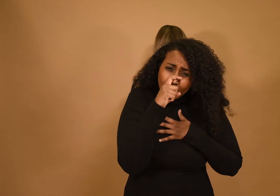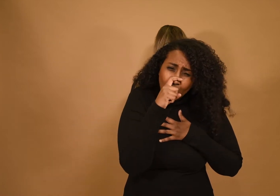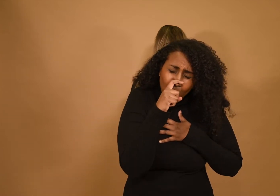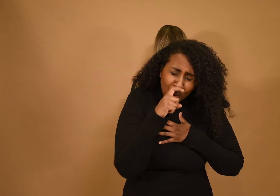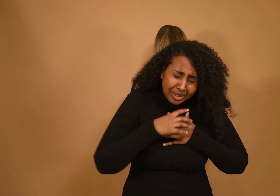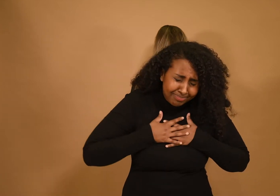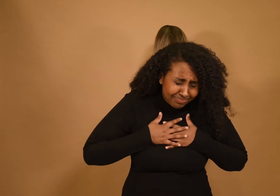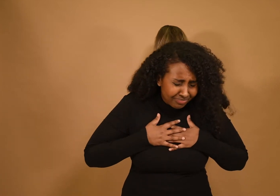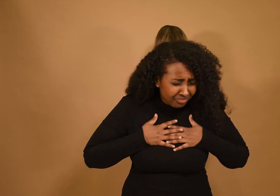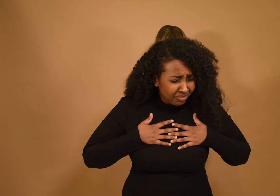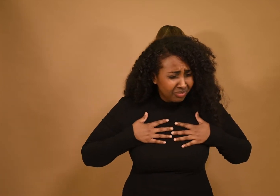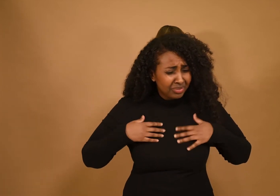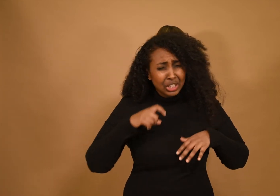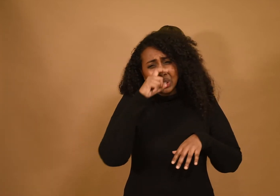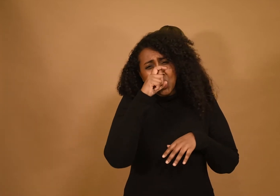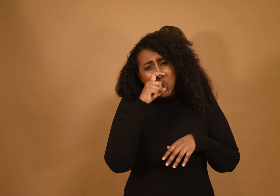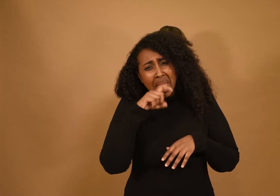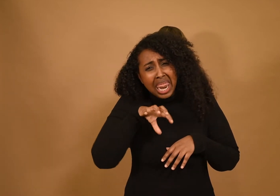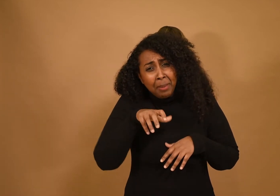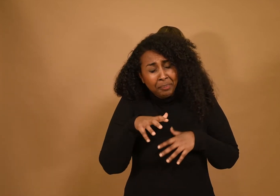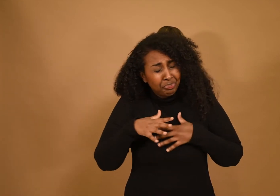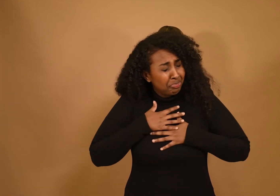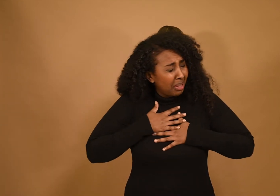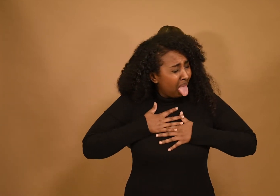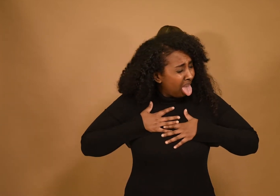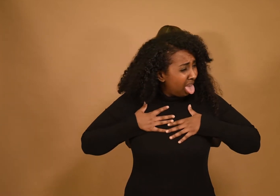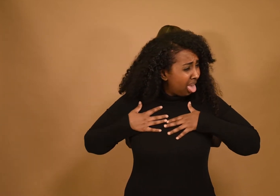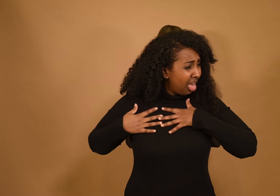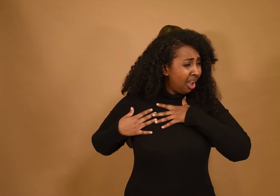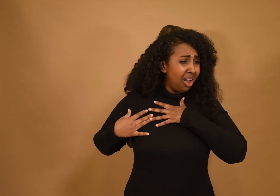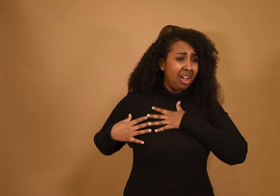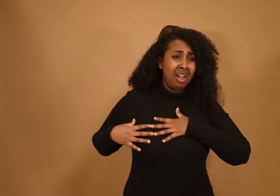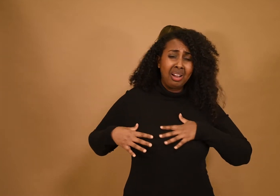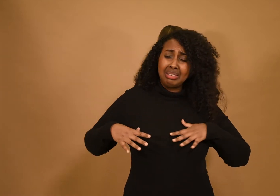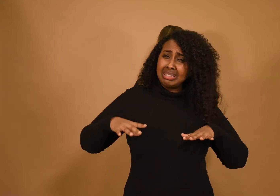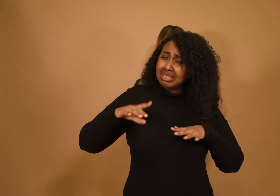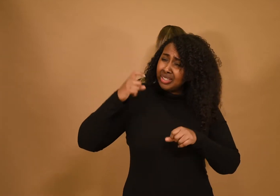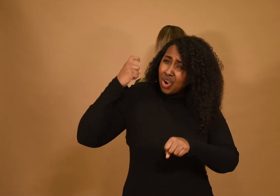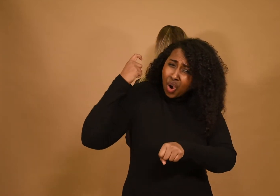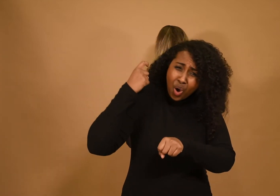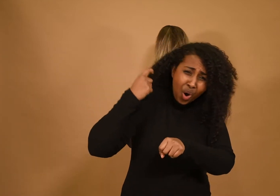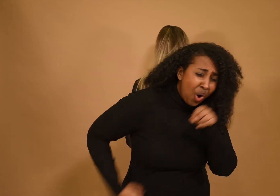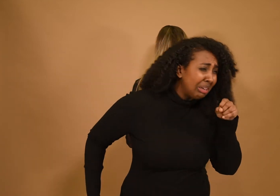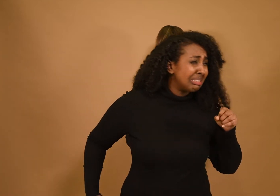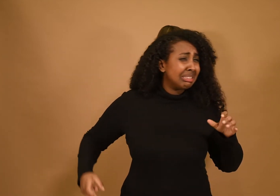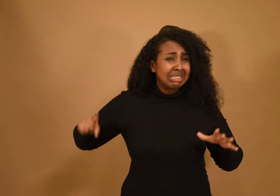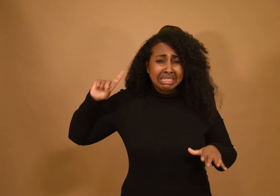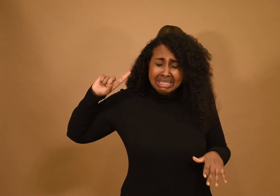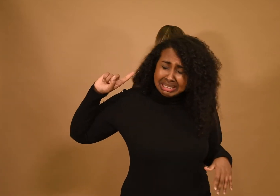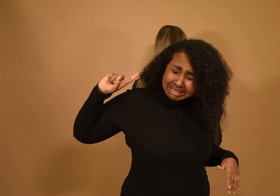Sour like lemon. Hard, fast.